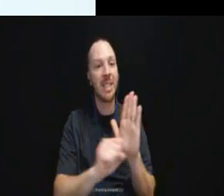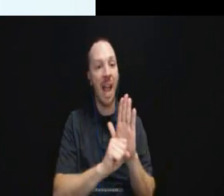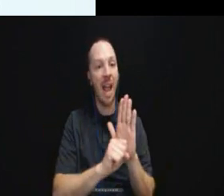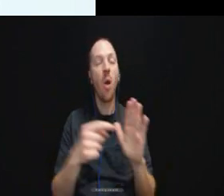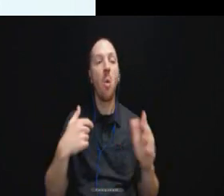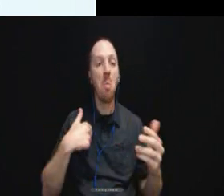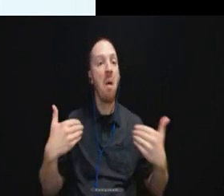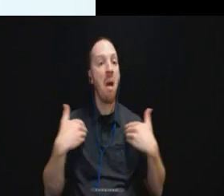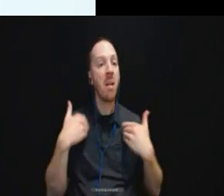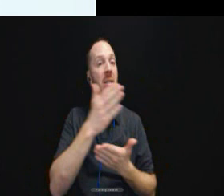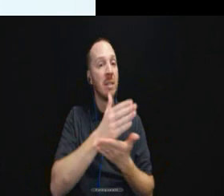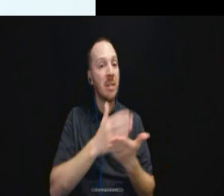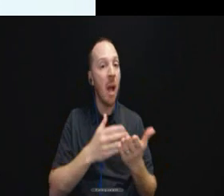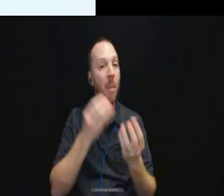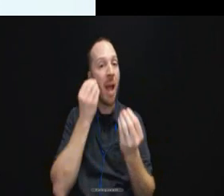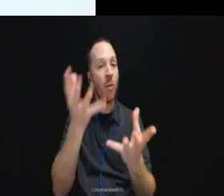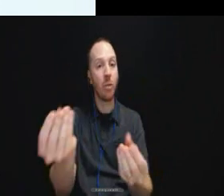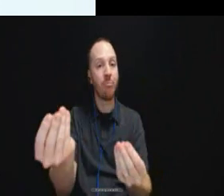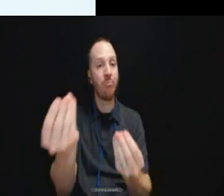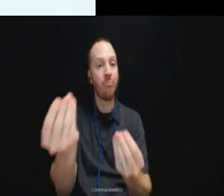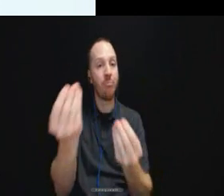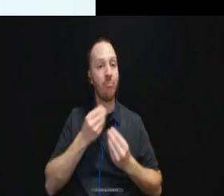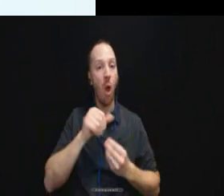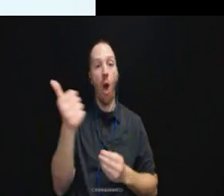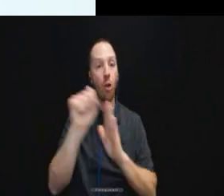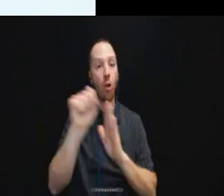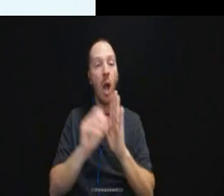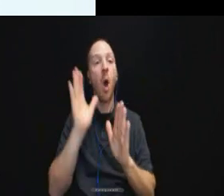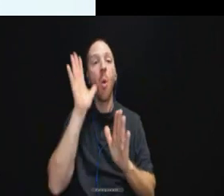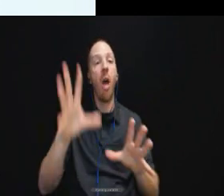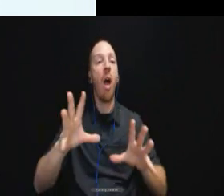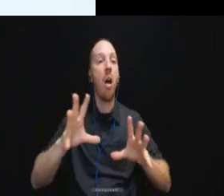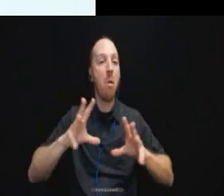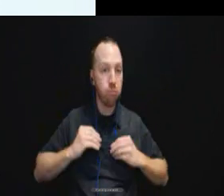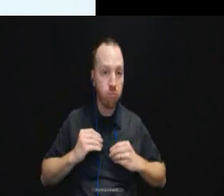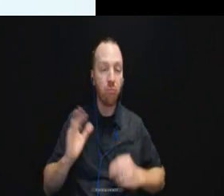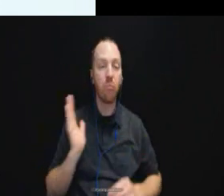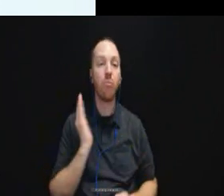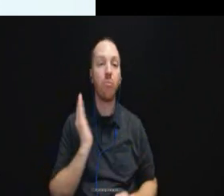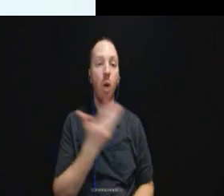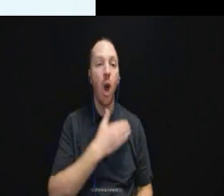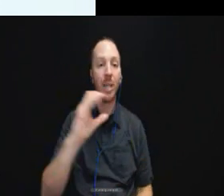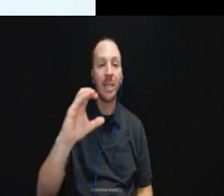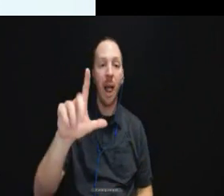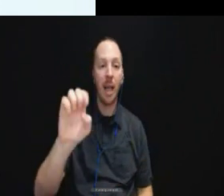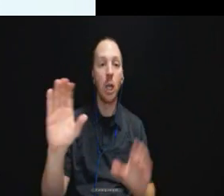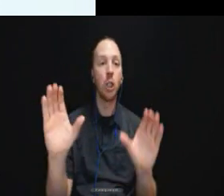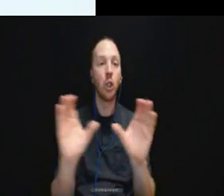other states will accept our CLE certification. We can't promise. But it is worth a shot.